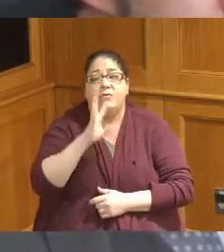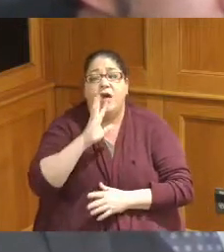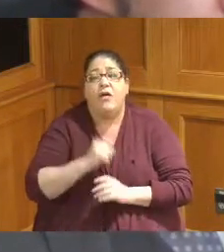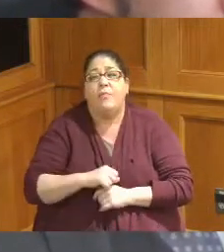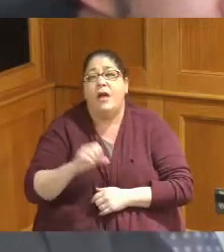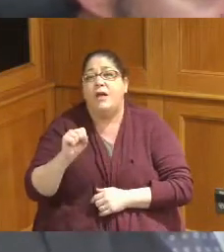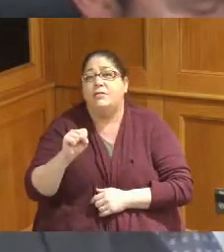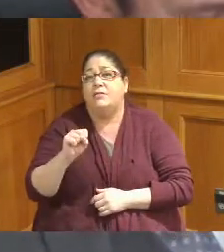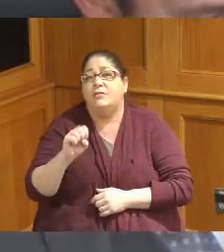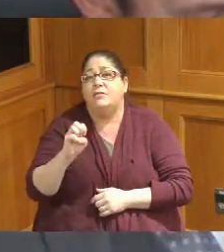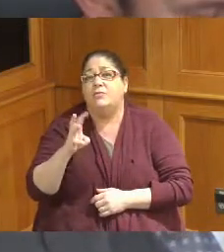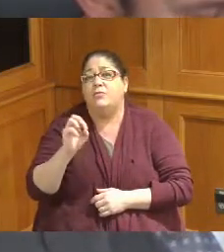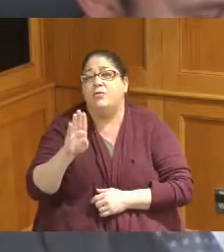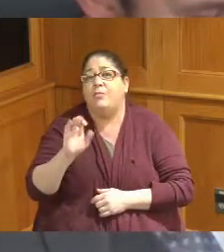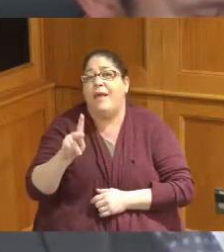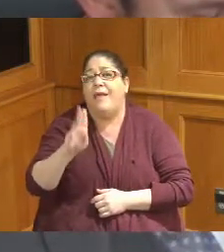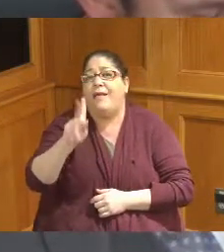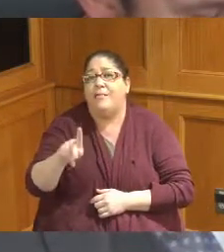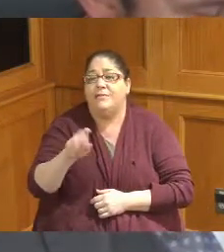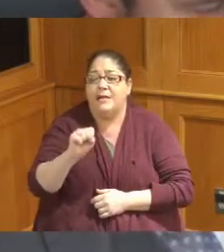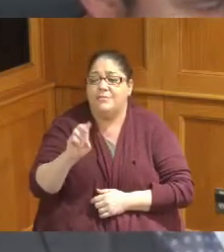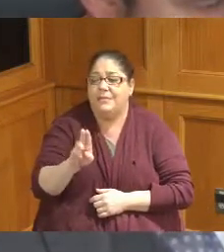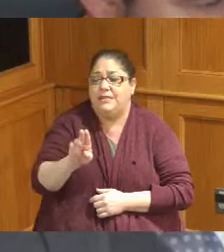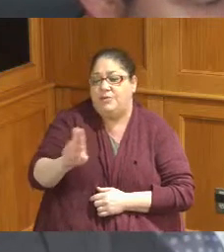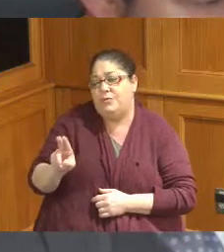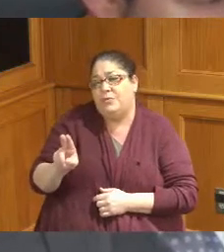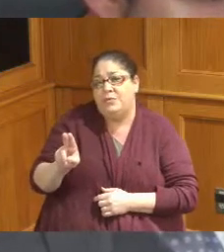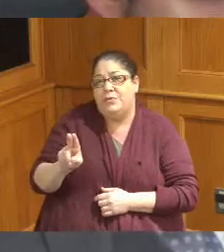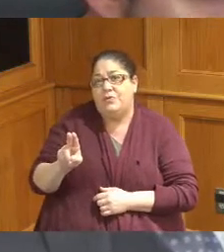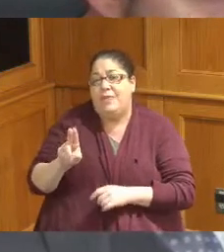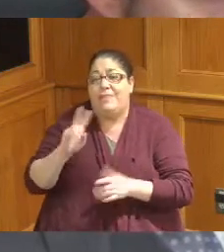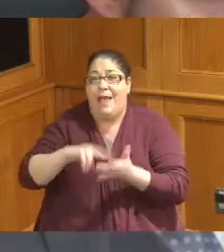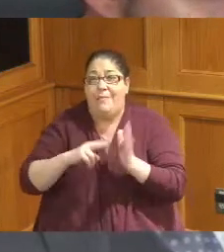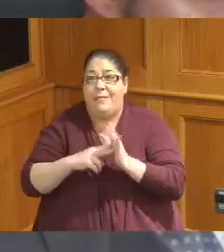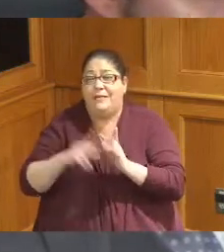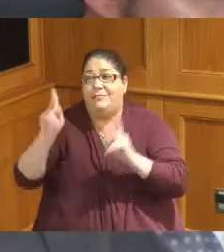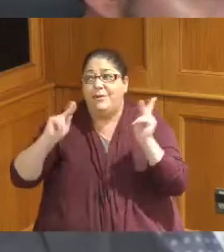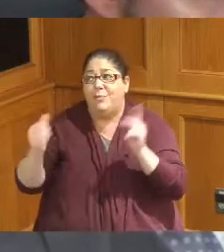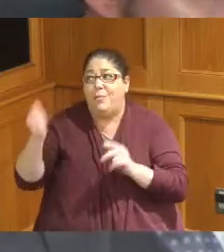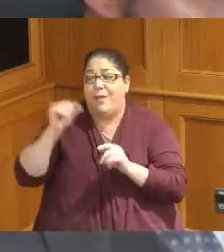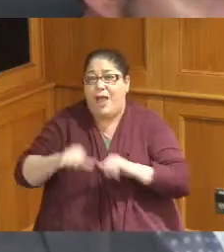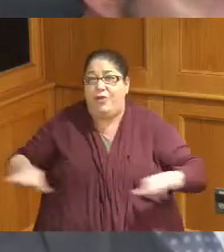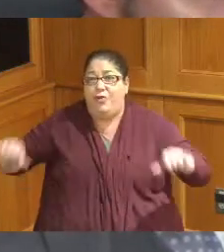which is something that is terrifying to me to hear related to this conversation so we're not